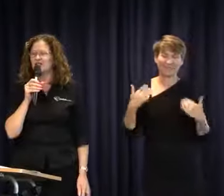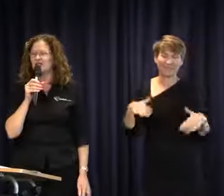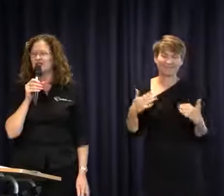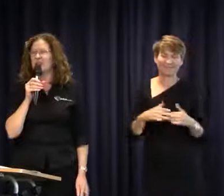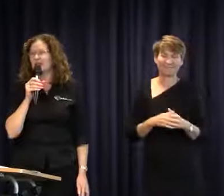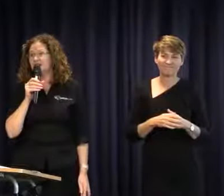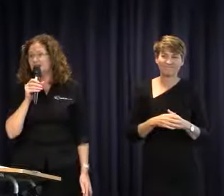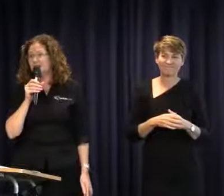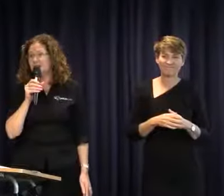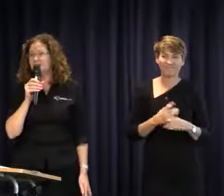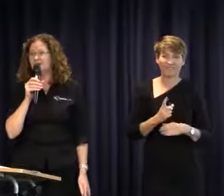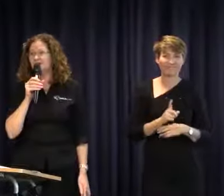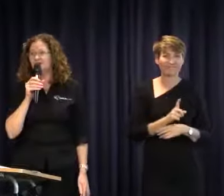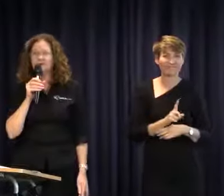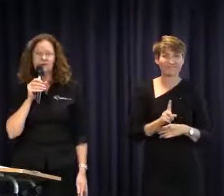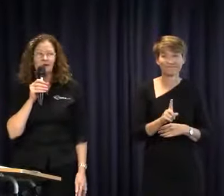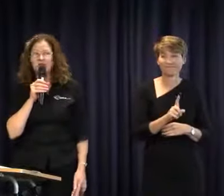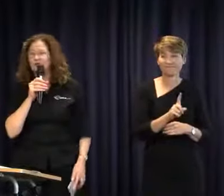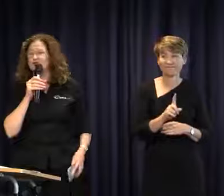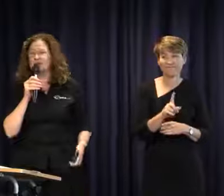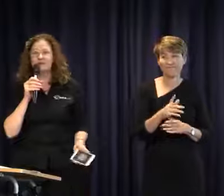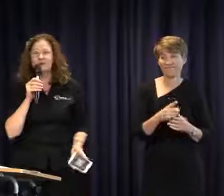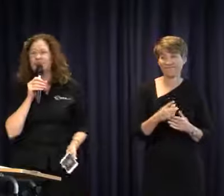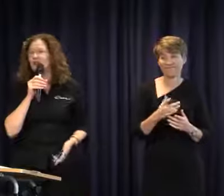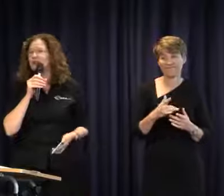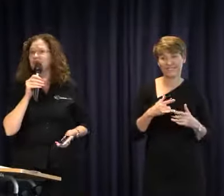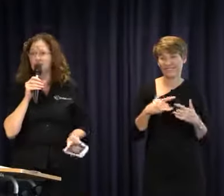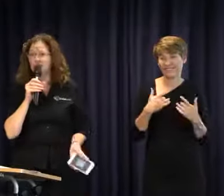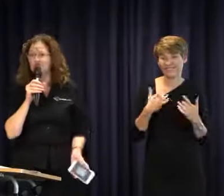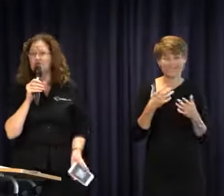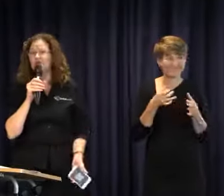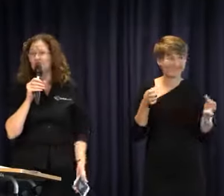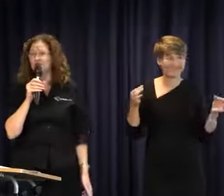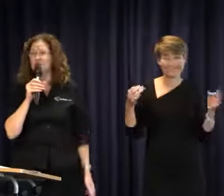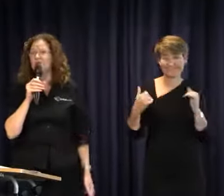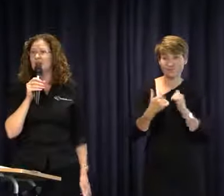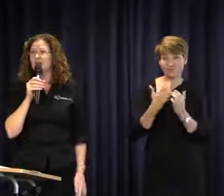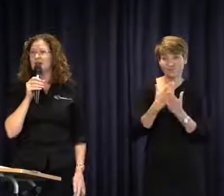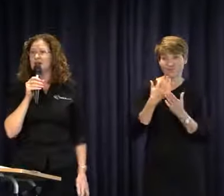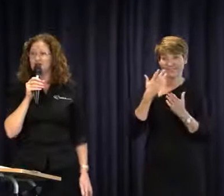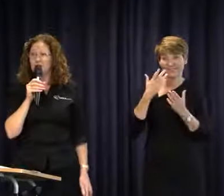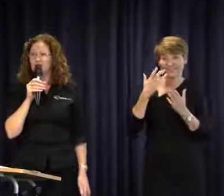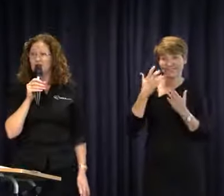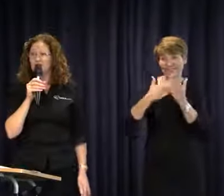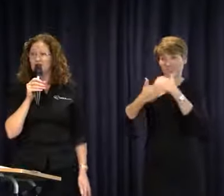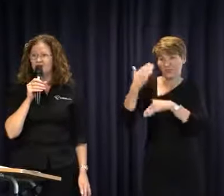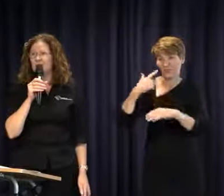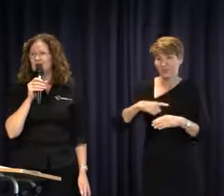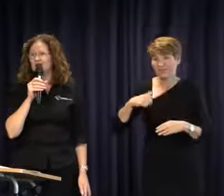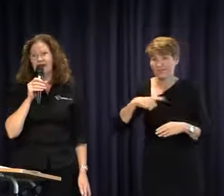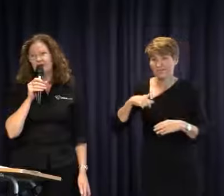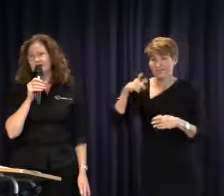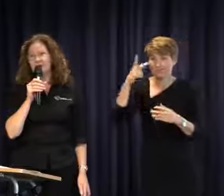your own and professionals for cultural historical reasons do push most diagnosed young deaf